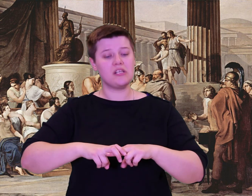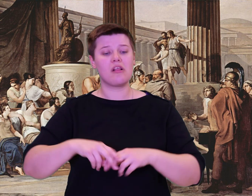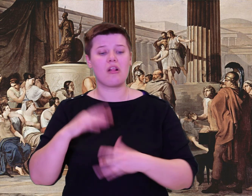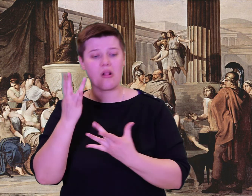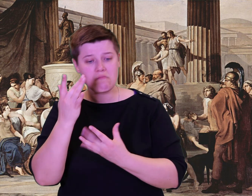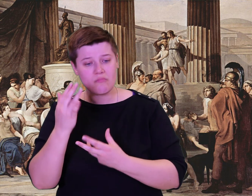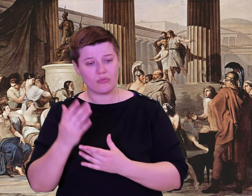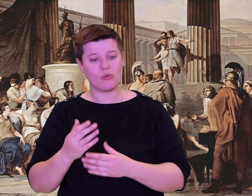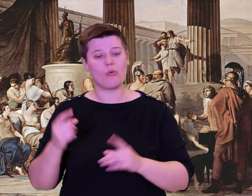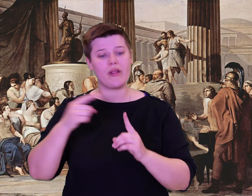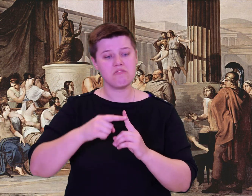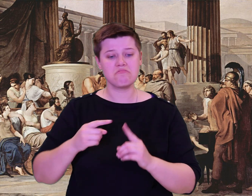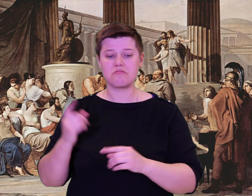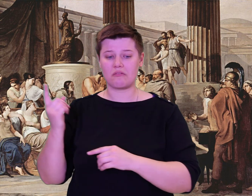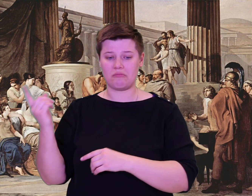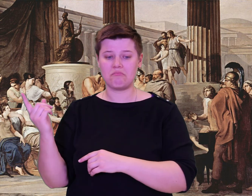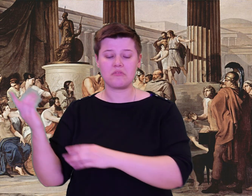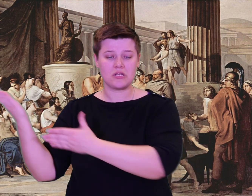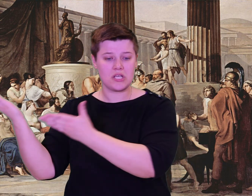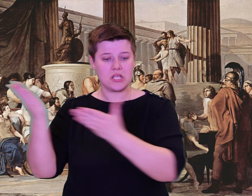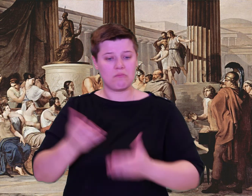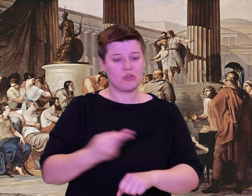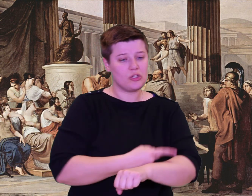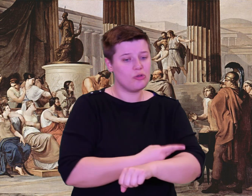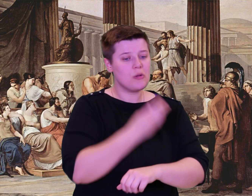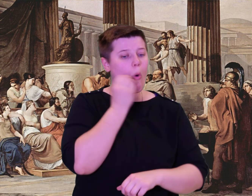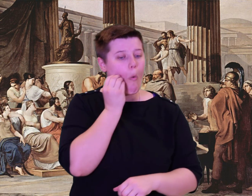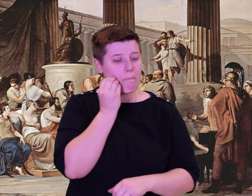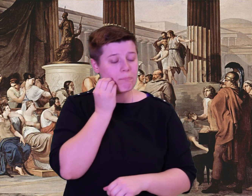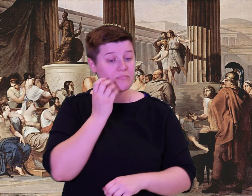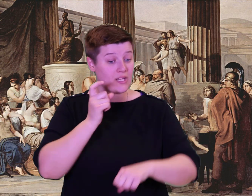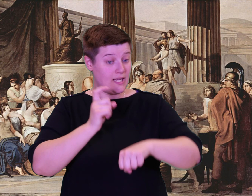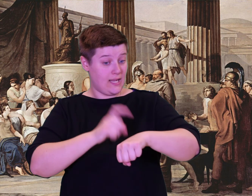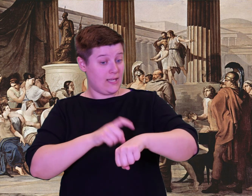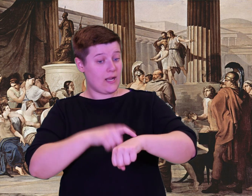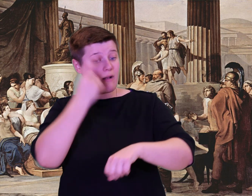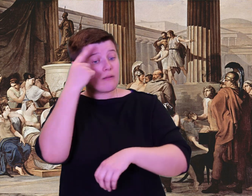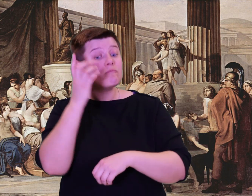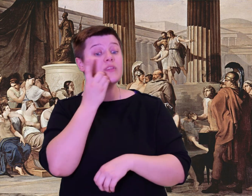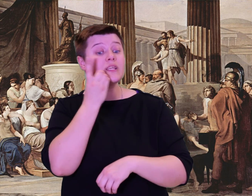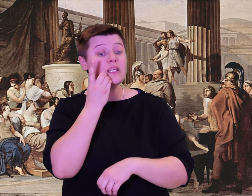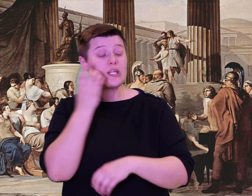cave until he brought his flocks back home. He came at dinnertime and brought a